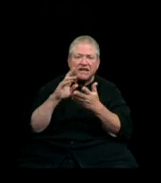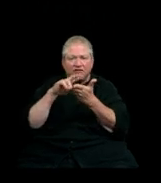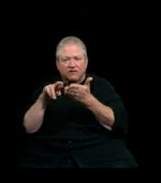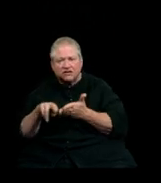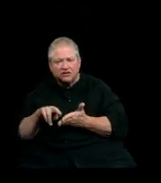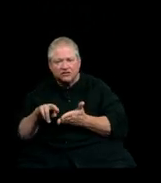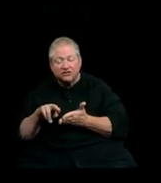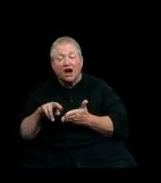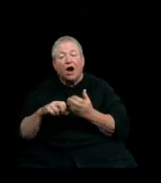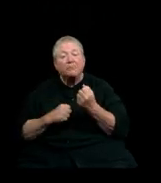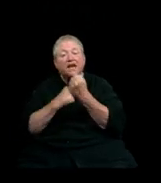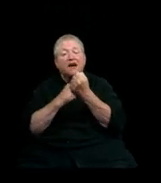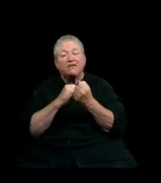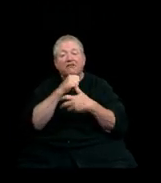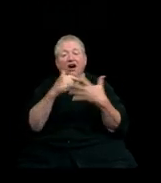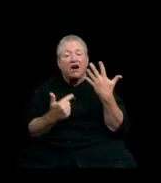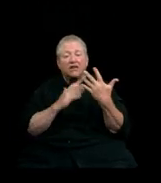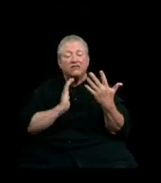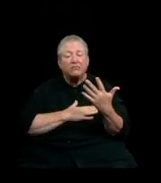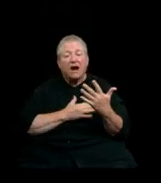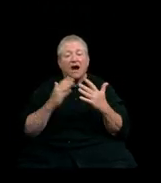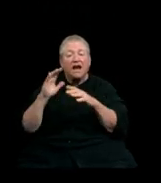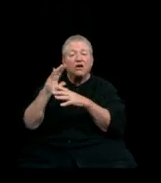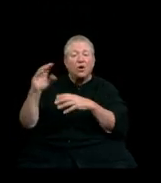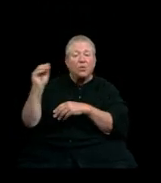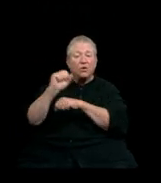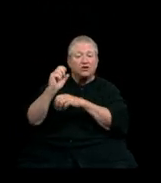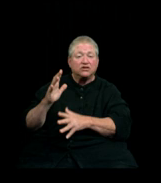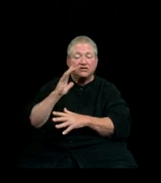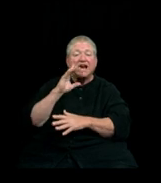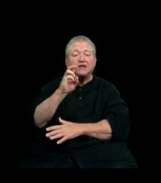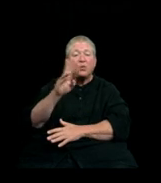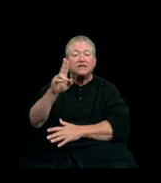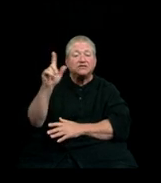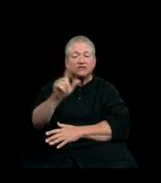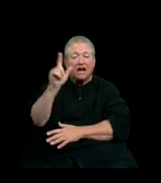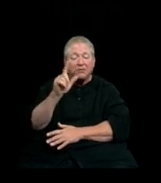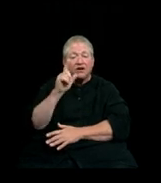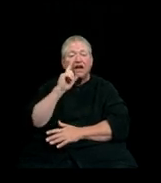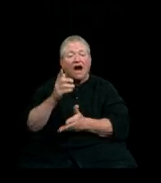On behalf of all of my colleagues in the Western Libraries I wish today's graduates congratulations